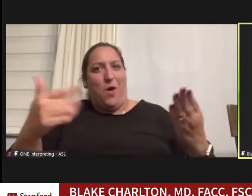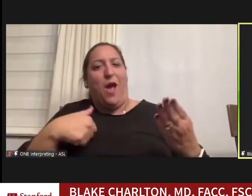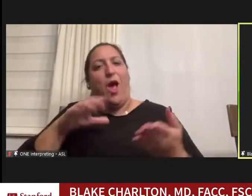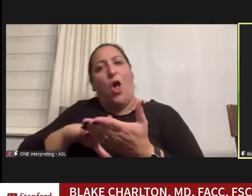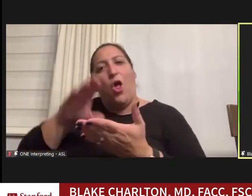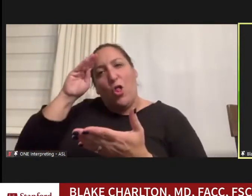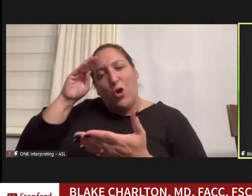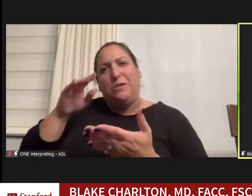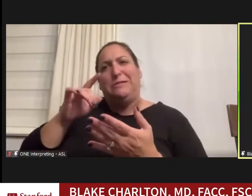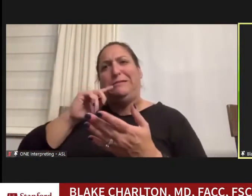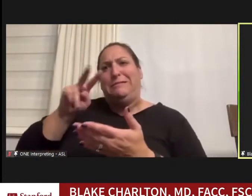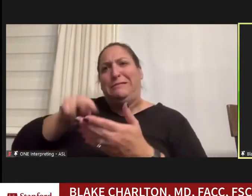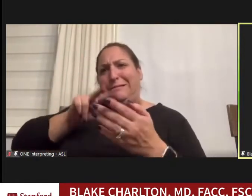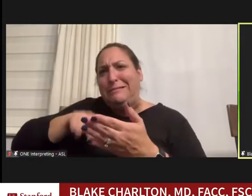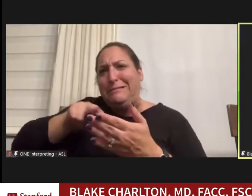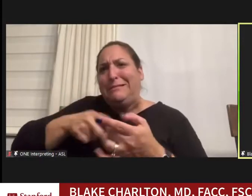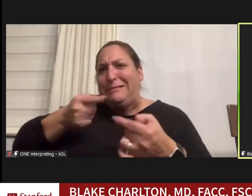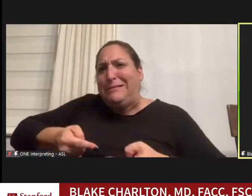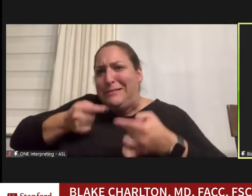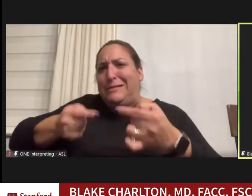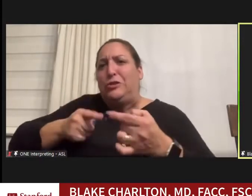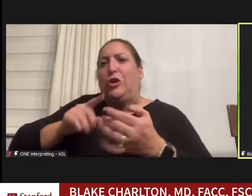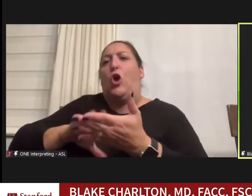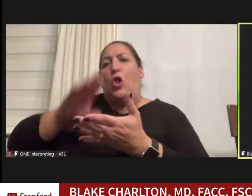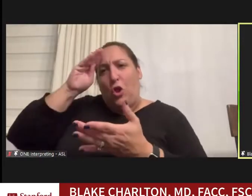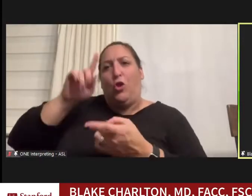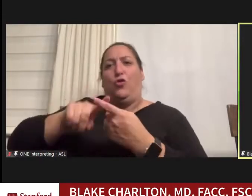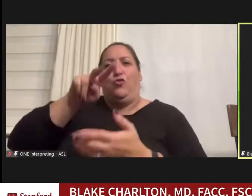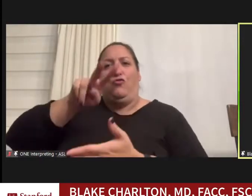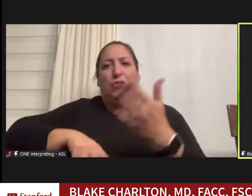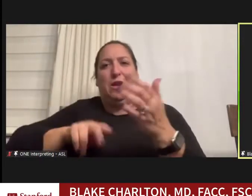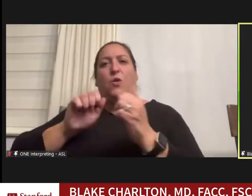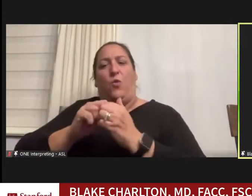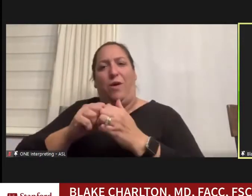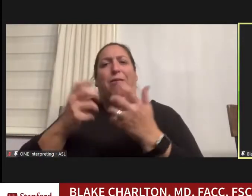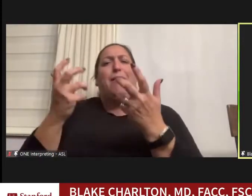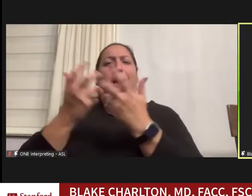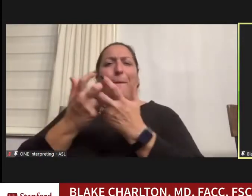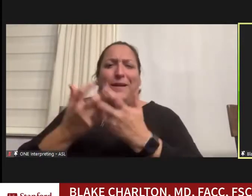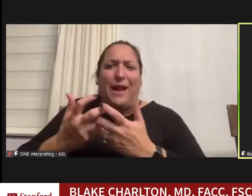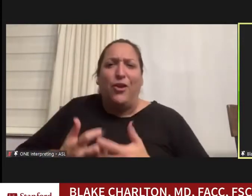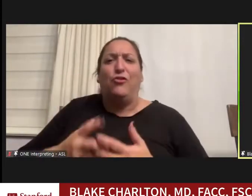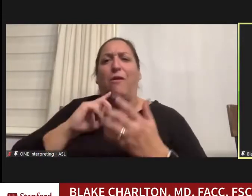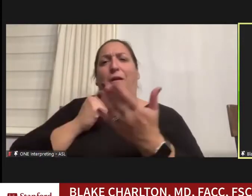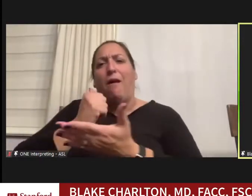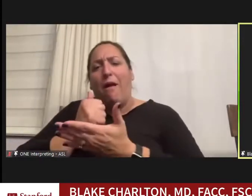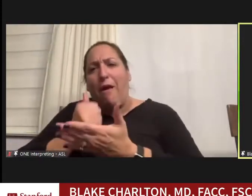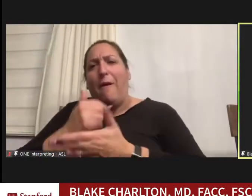with other books, and with a lot of accommodations and a lot of help and a lot of struggling,